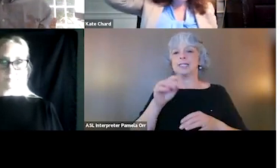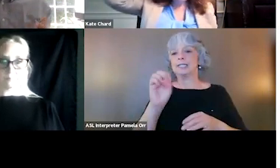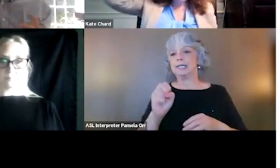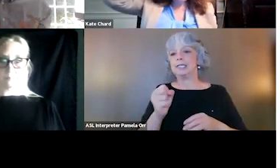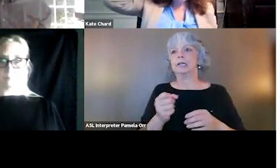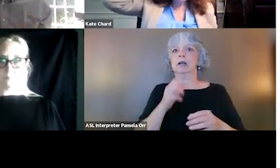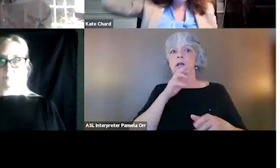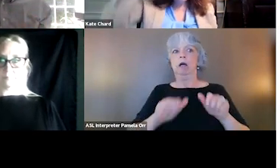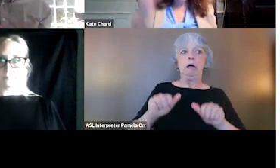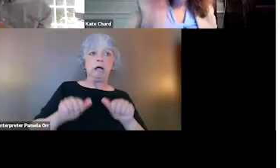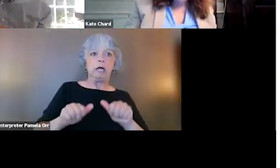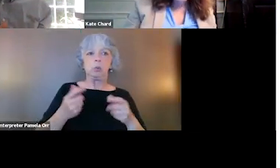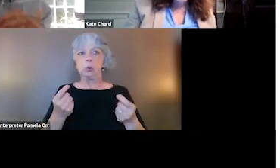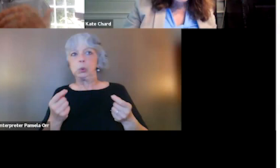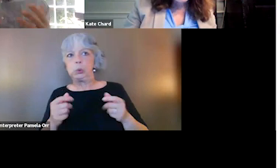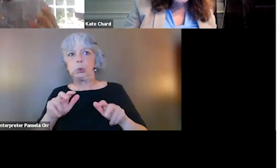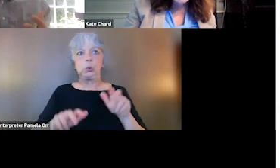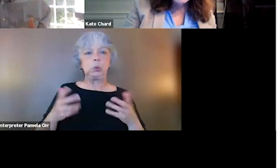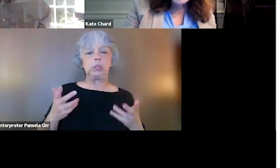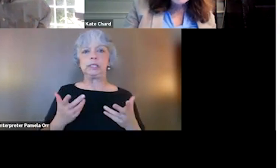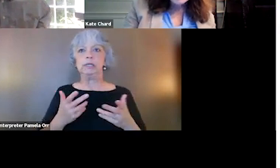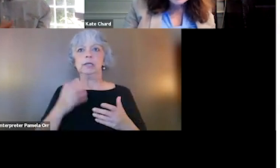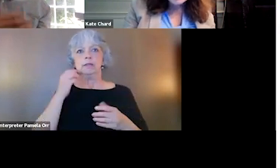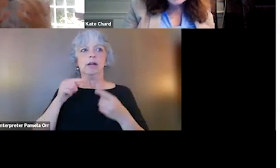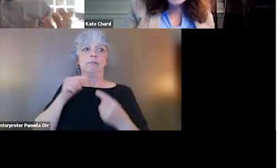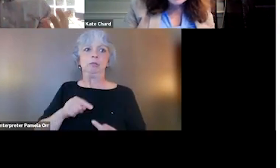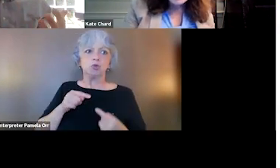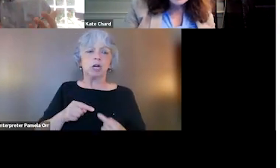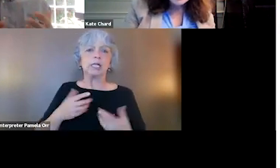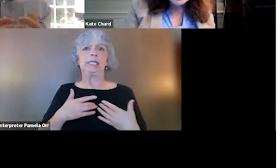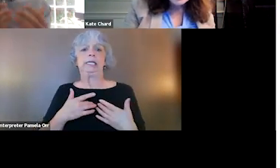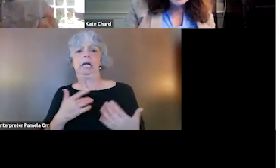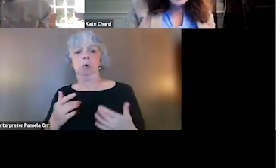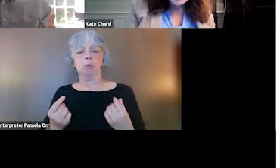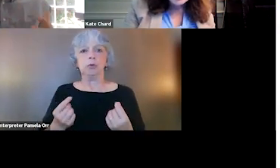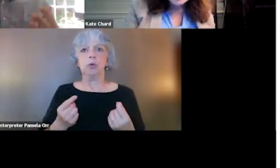about what's gonna happen and you don't know, especially if you've been struggling, how that's gonna be represented in court